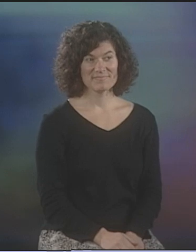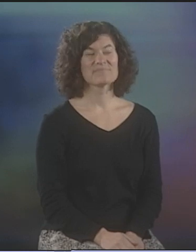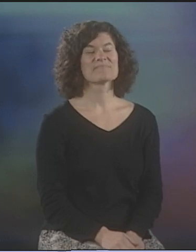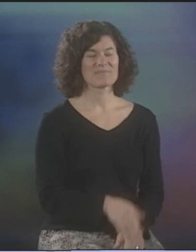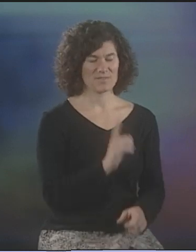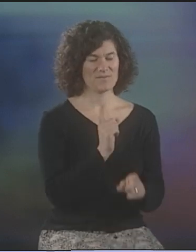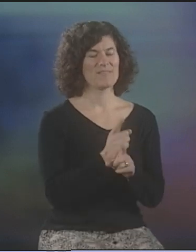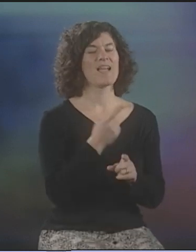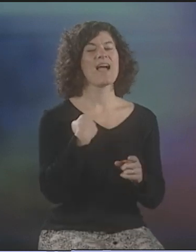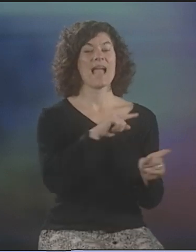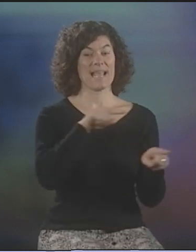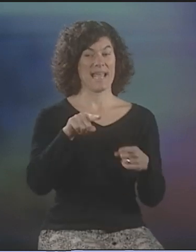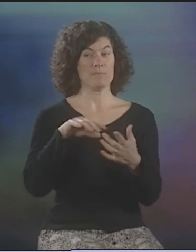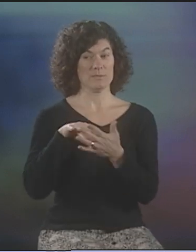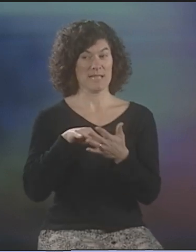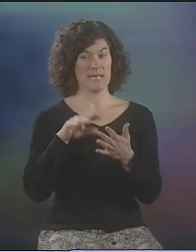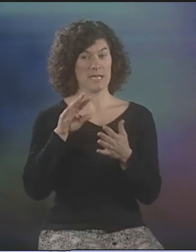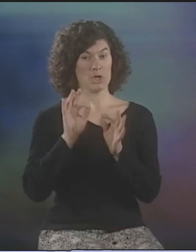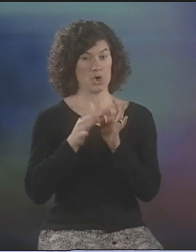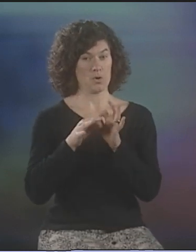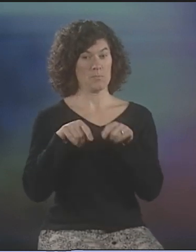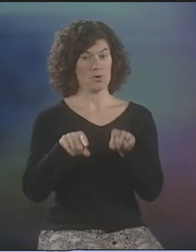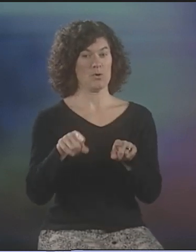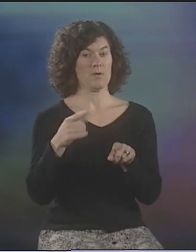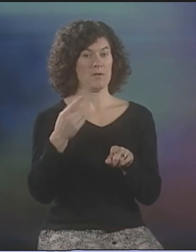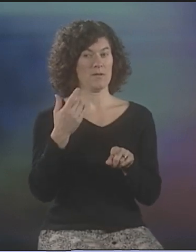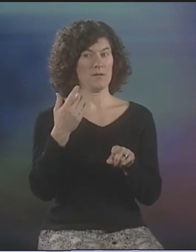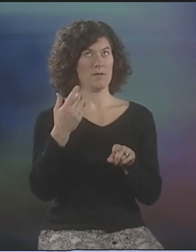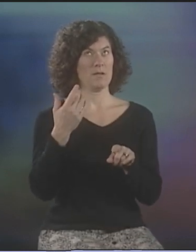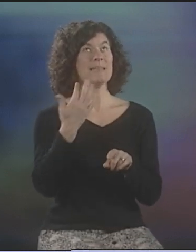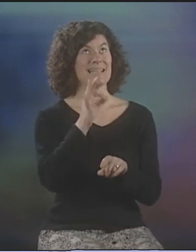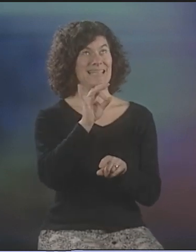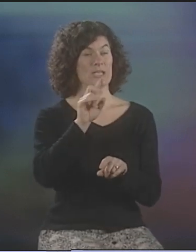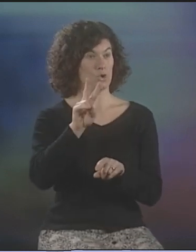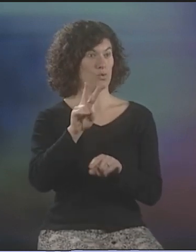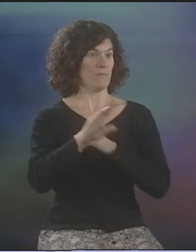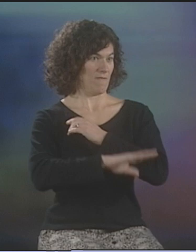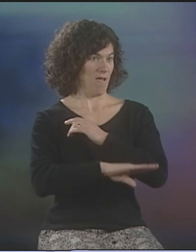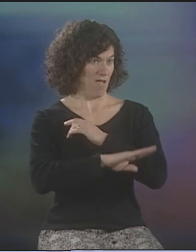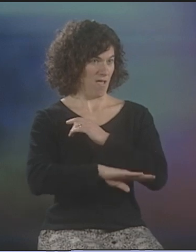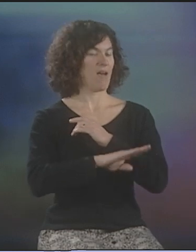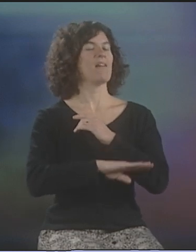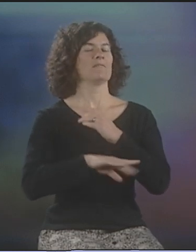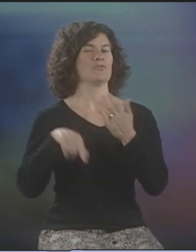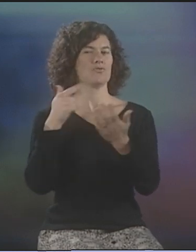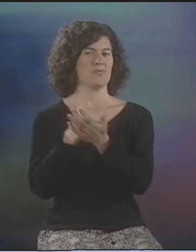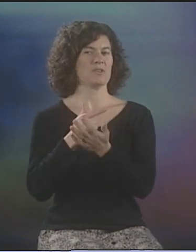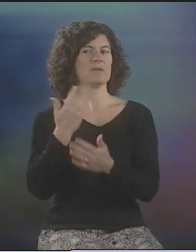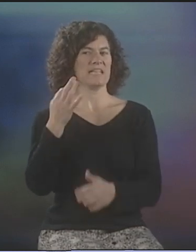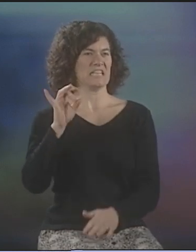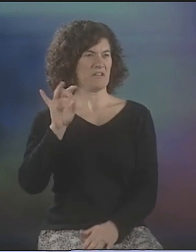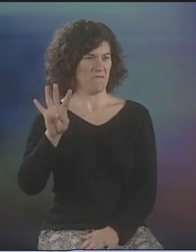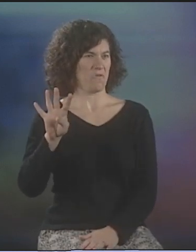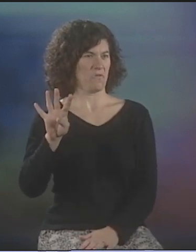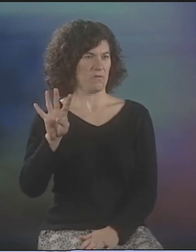YES. I CAME TO ENTER THE INTERPRETER TRAINING PROGRAM IN 1982 IN THE FALL. I GRADUATED IN '84.